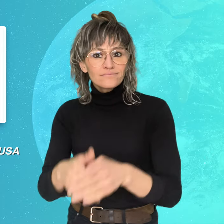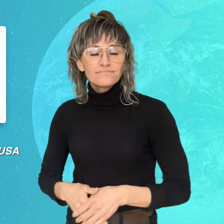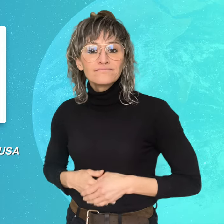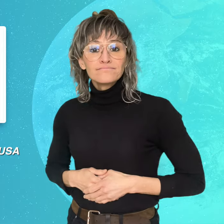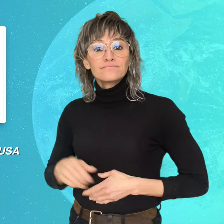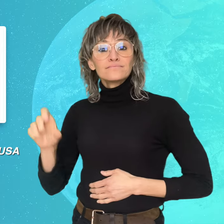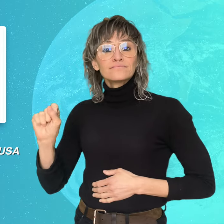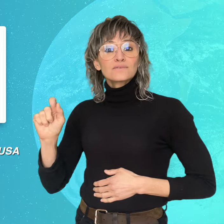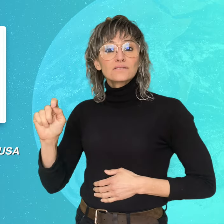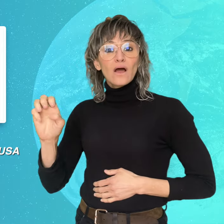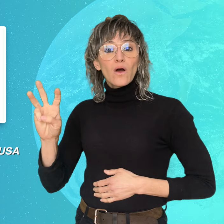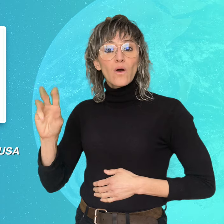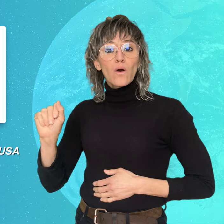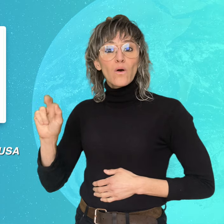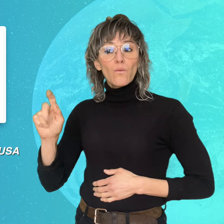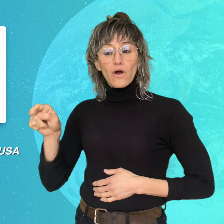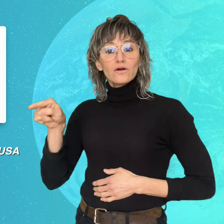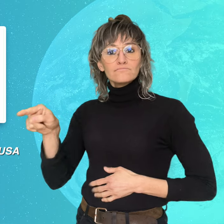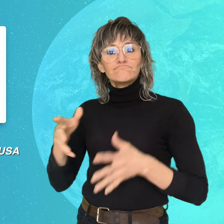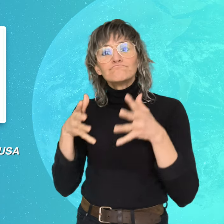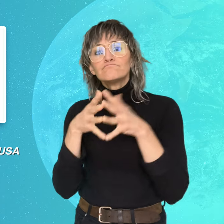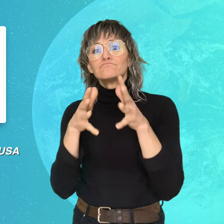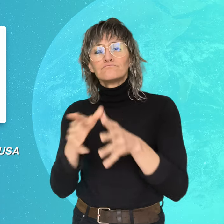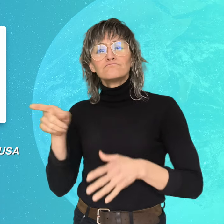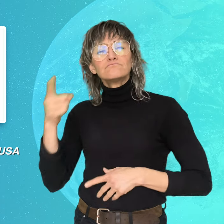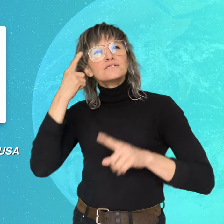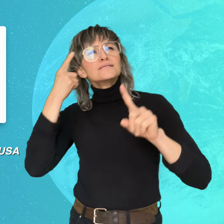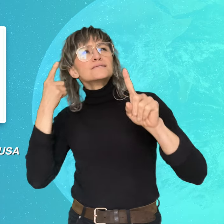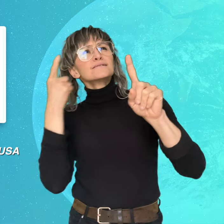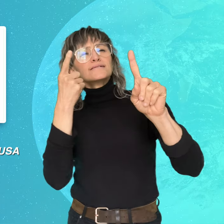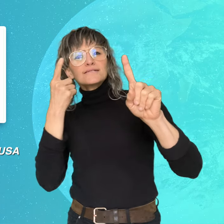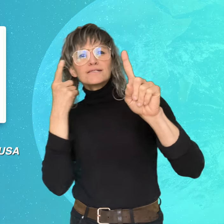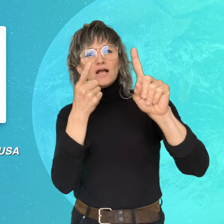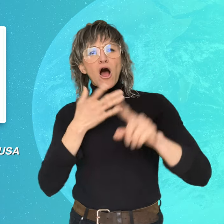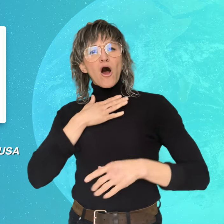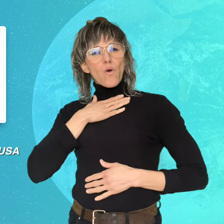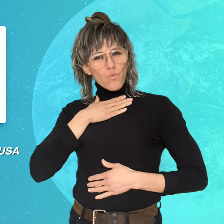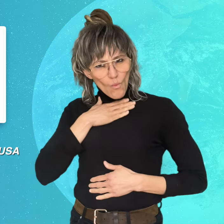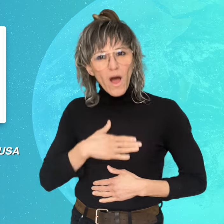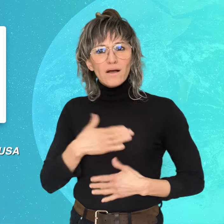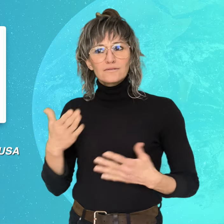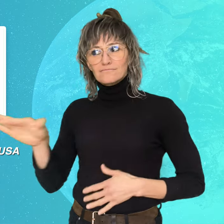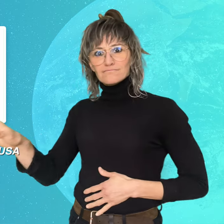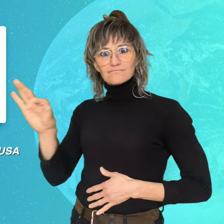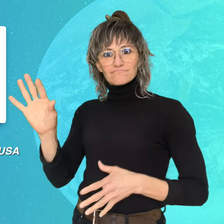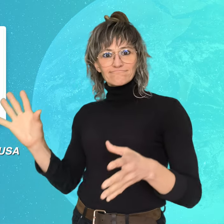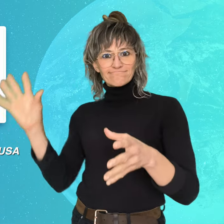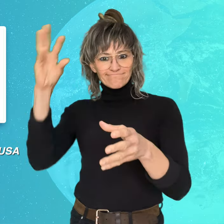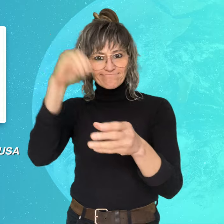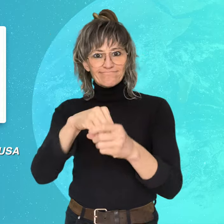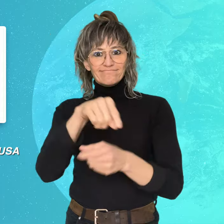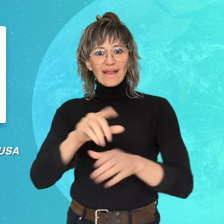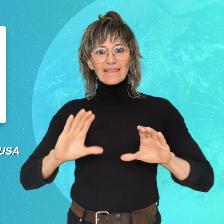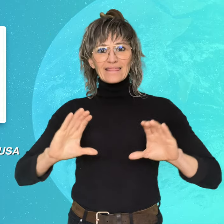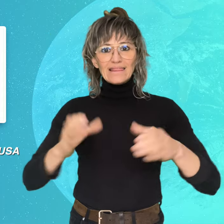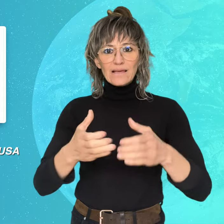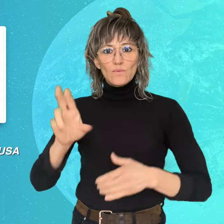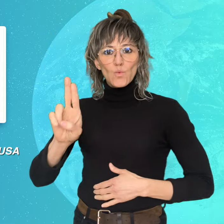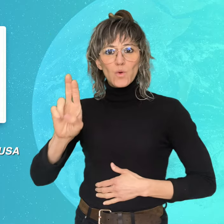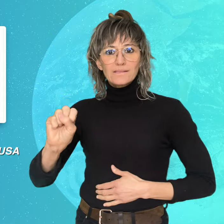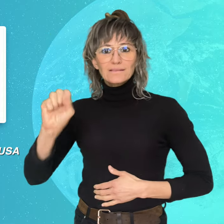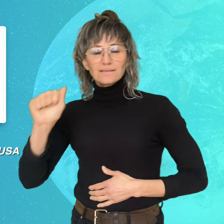Stewart explains that it was his goal to be a part of Team USA and